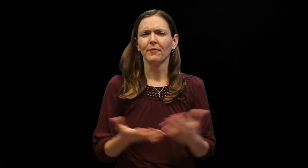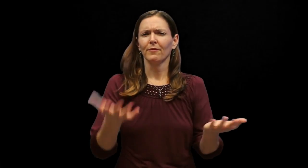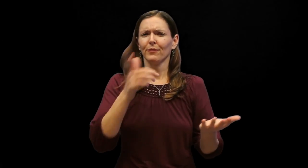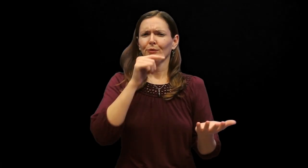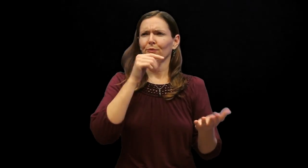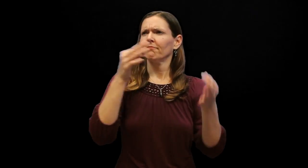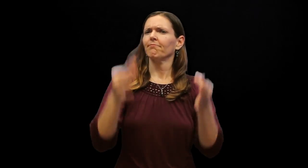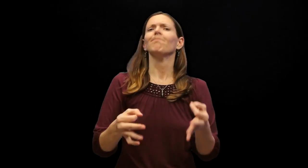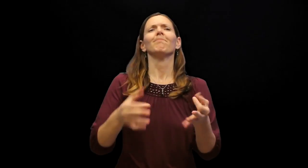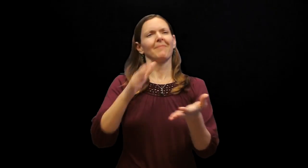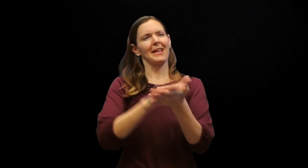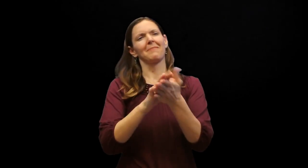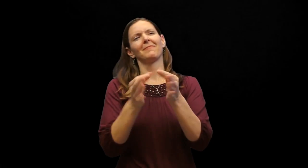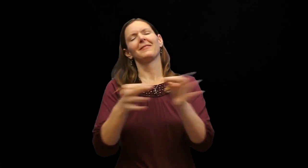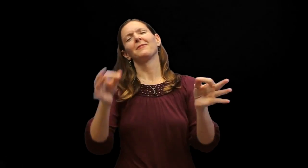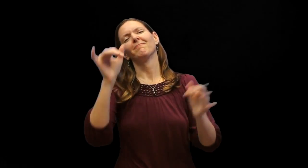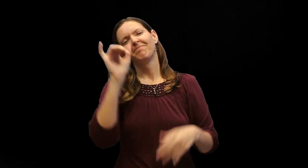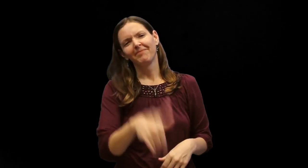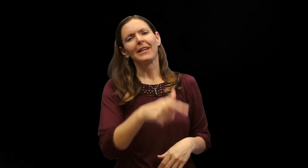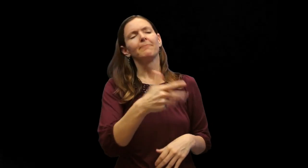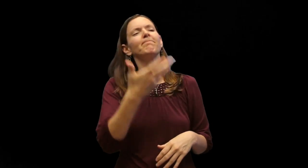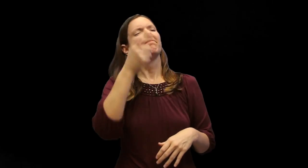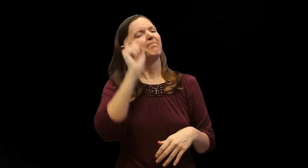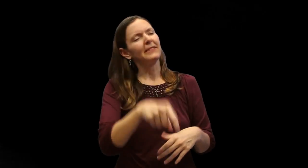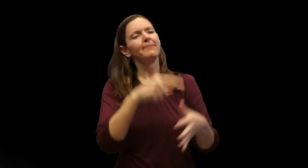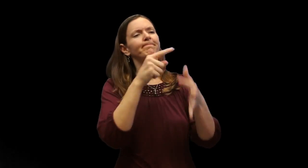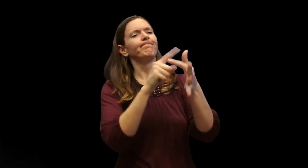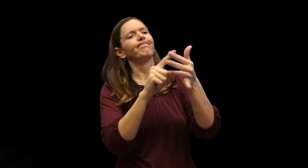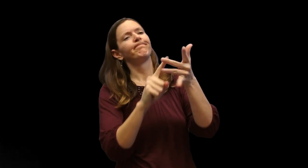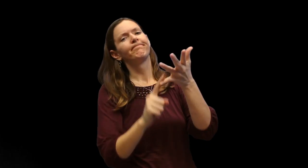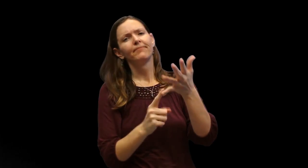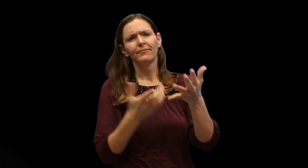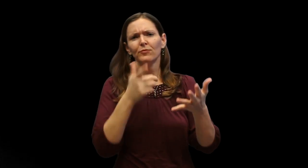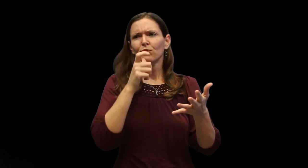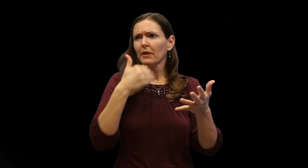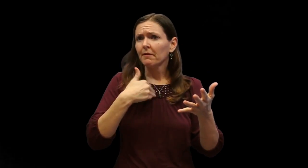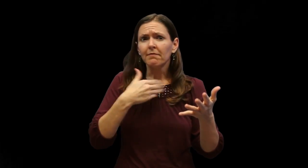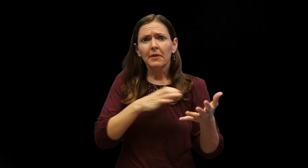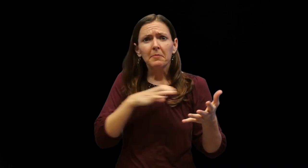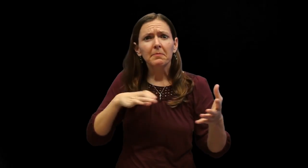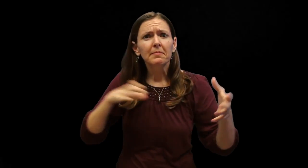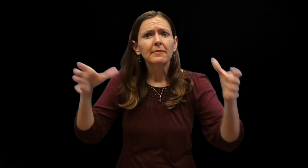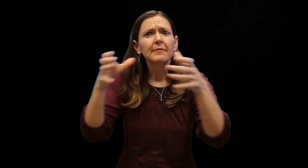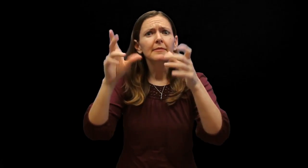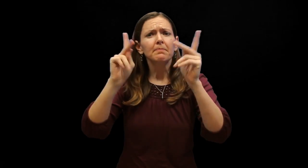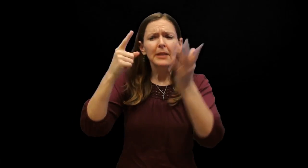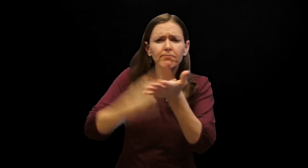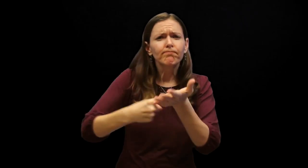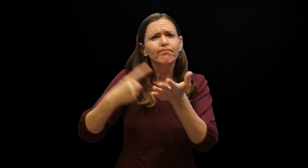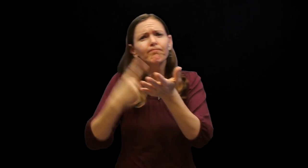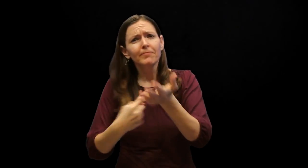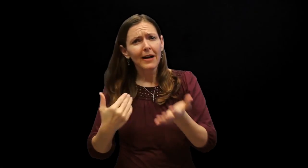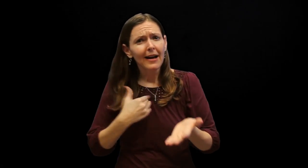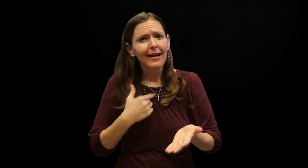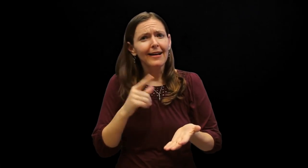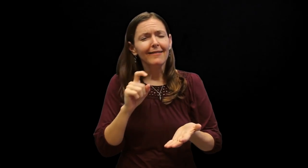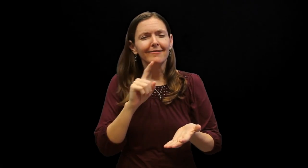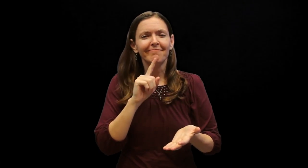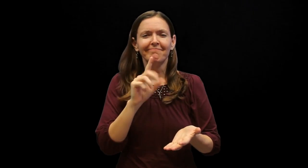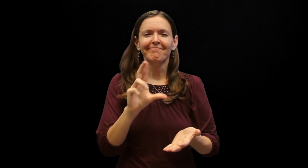Who decides what academic language in ASL looks like? What criteria academic ASL must have? Is there a committee of people deciding what's academic and what's not?